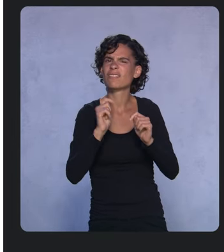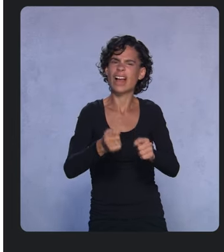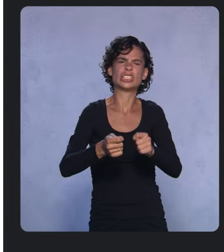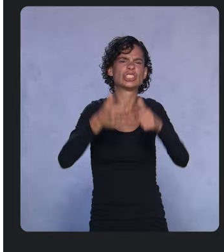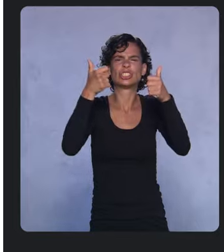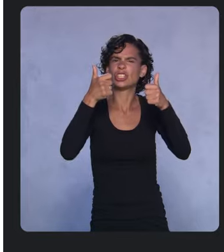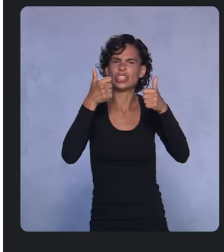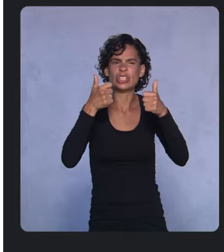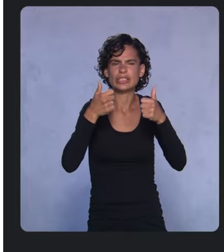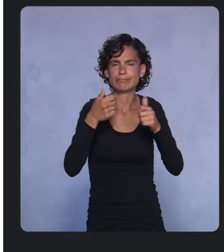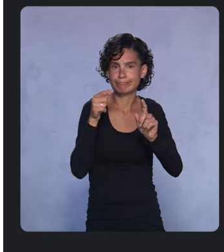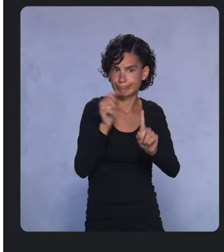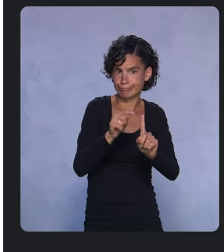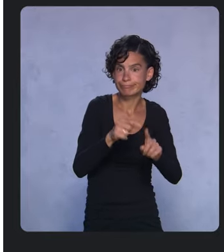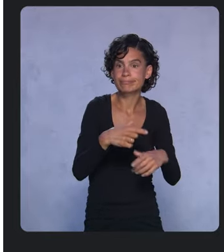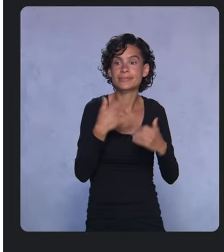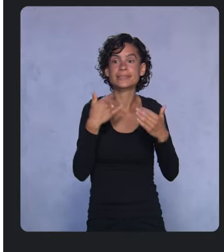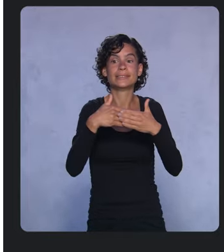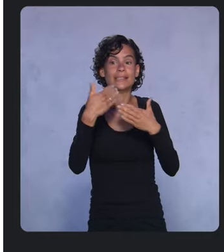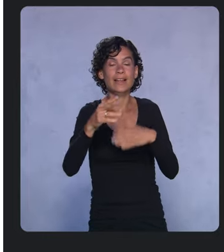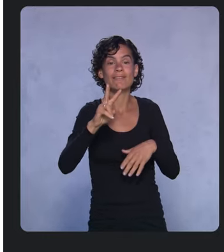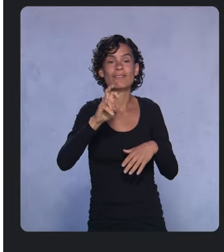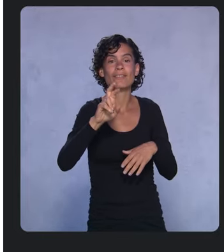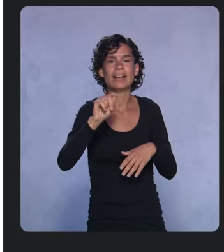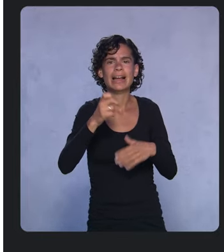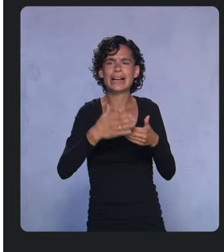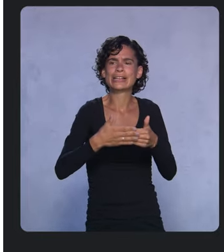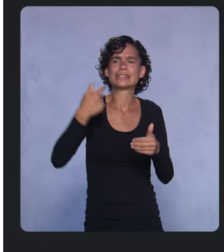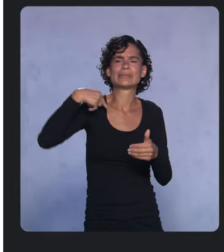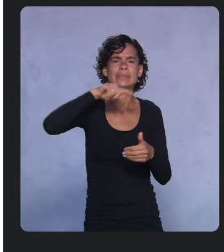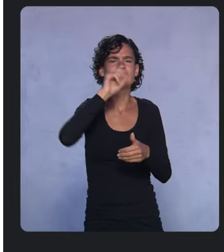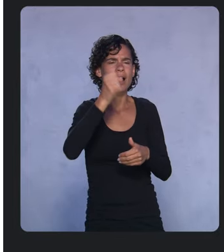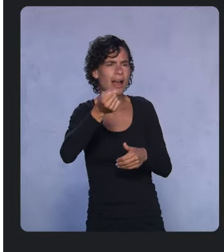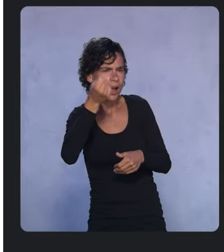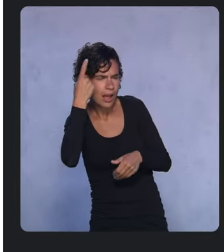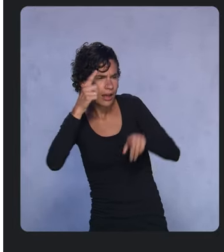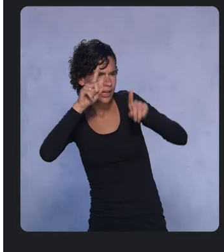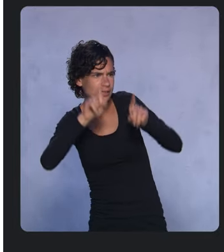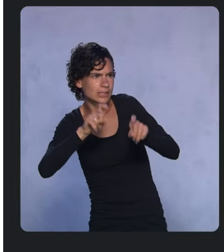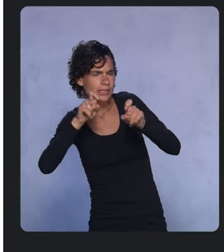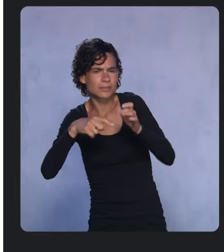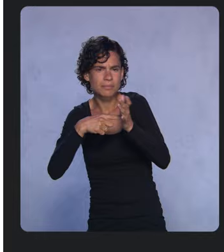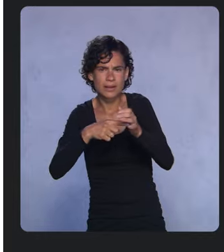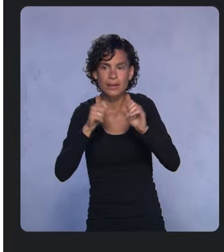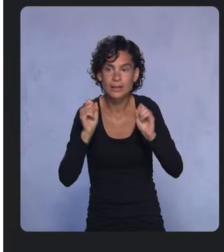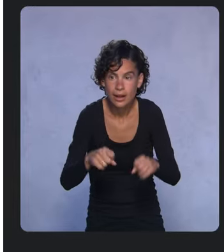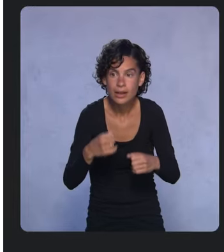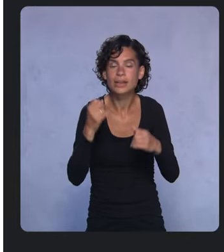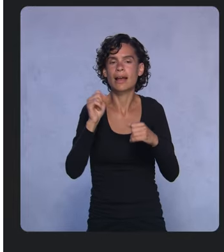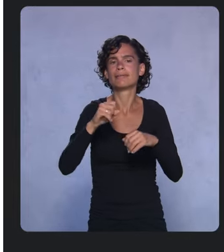Next, Vertex makes it easy to understand and test our model. Here we can see a solid accuracy improvement